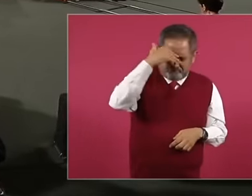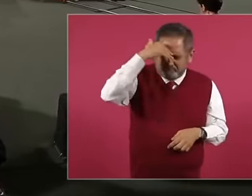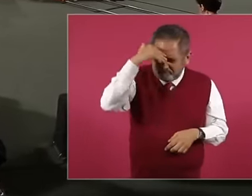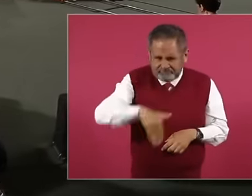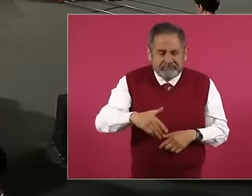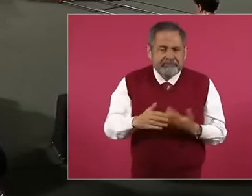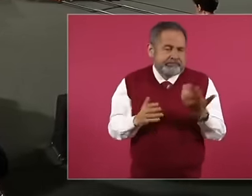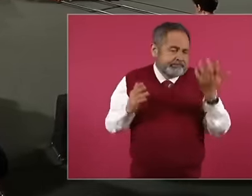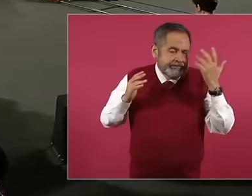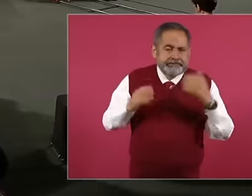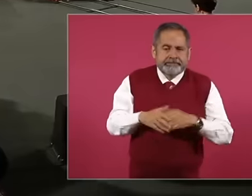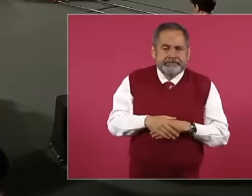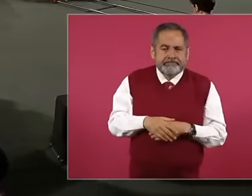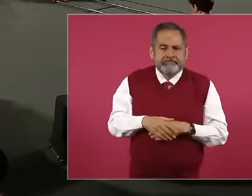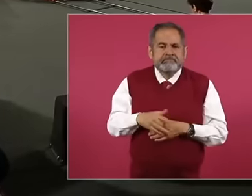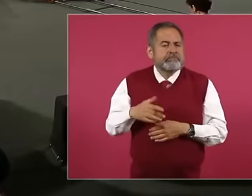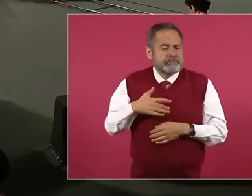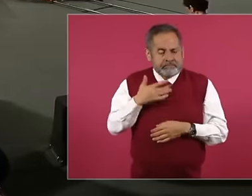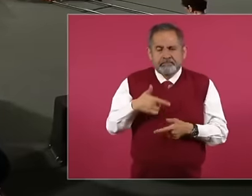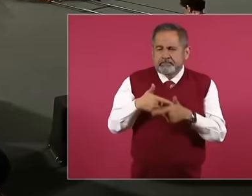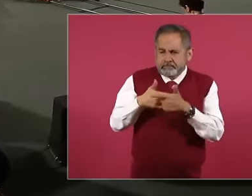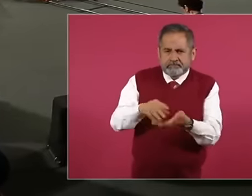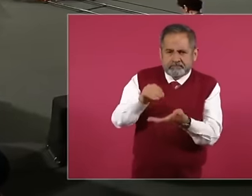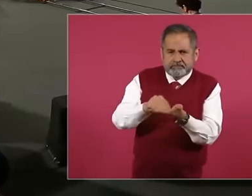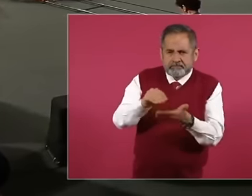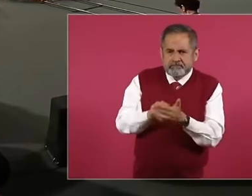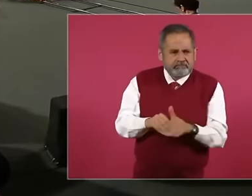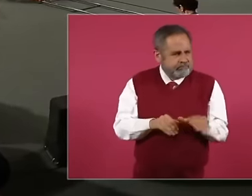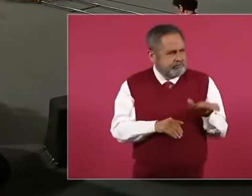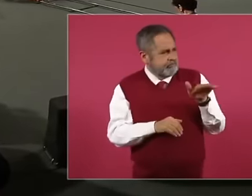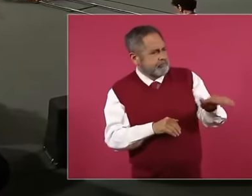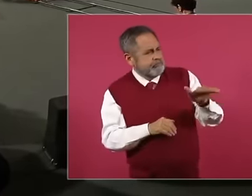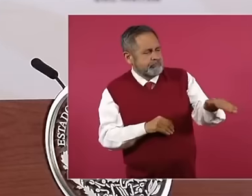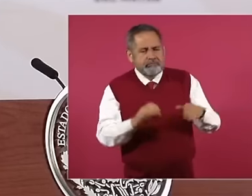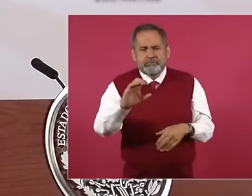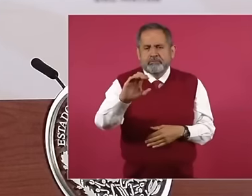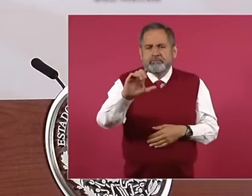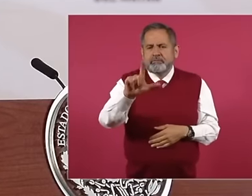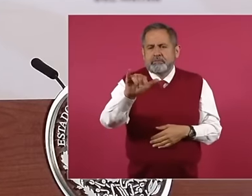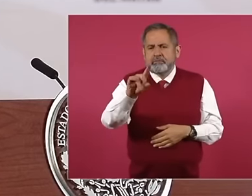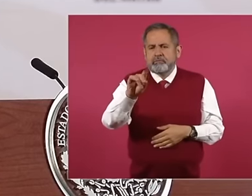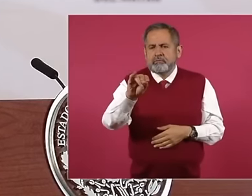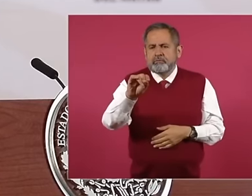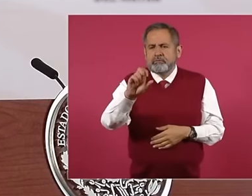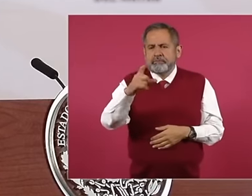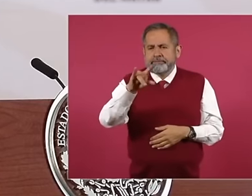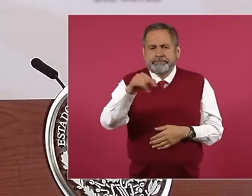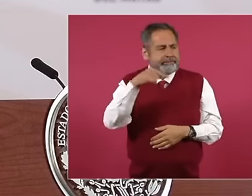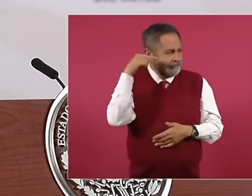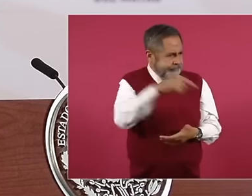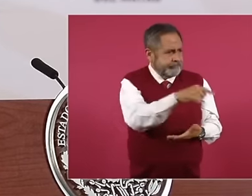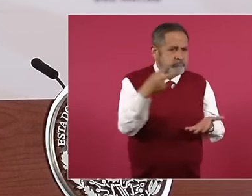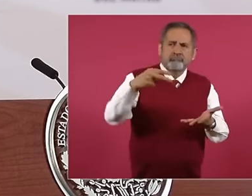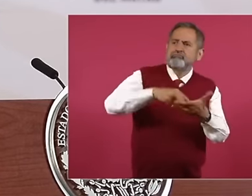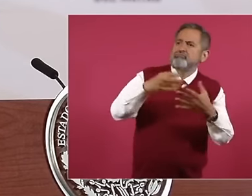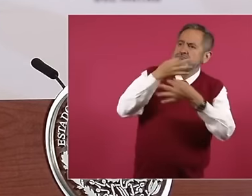we are going to continue urging Claudia, who is González, to report how much she received